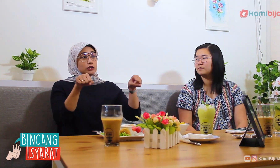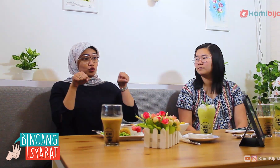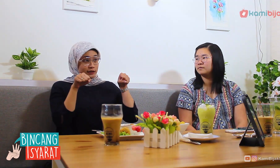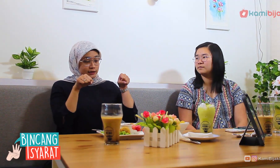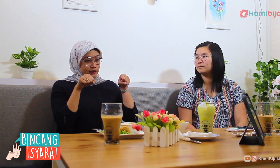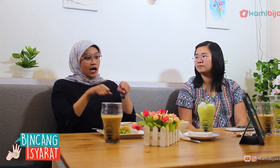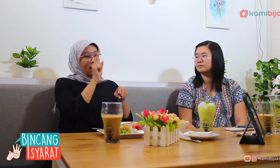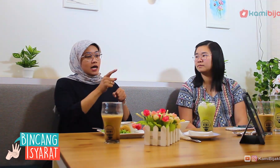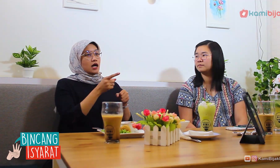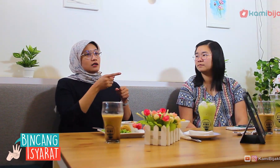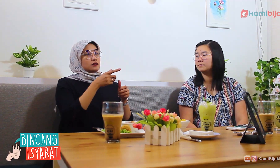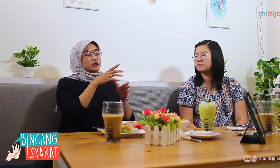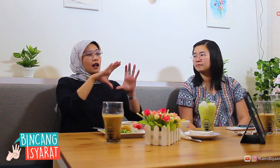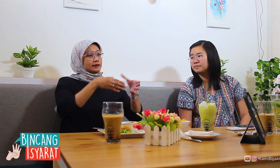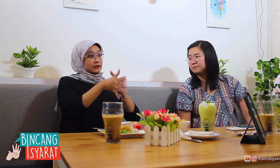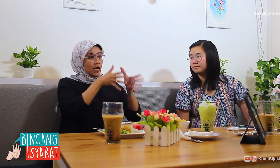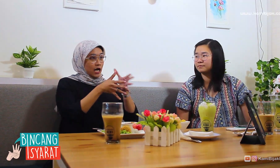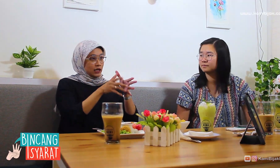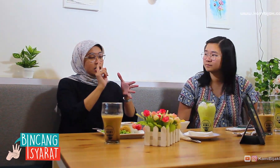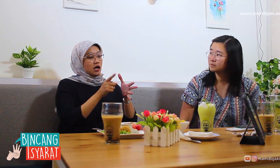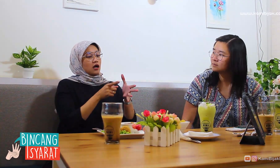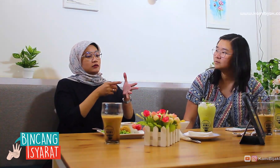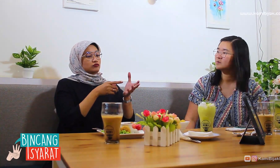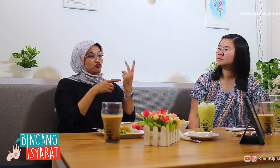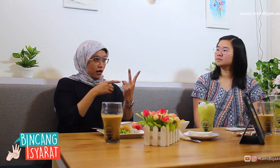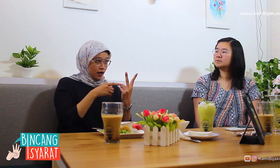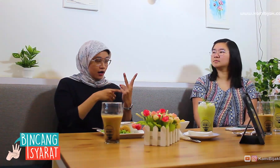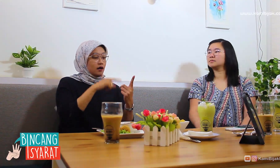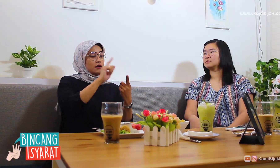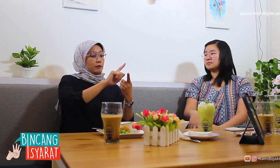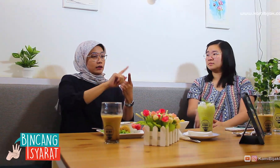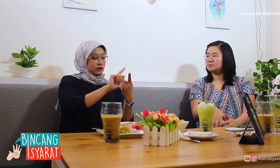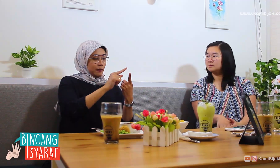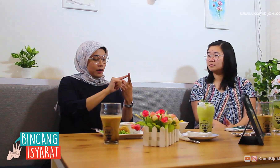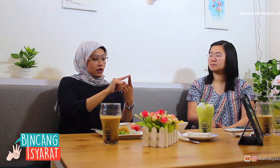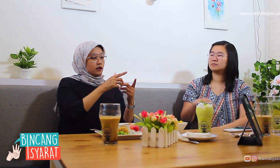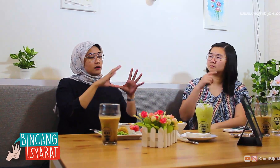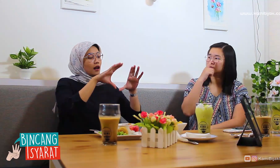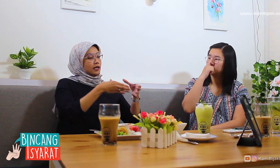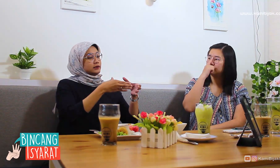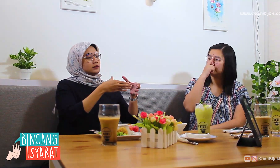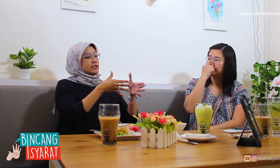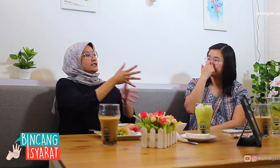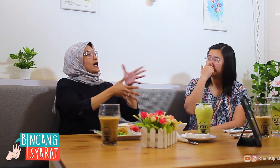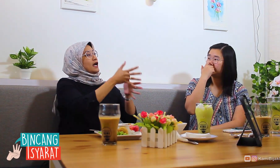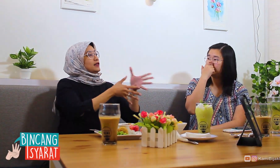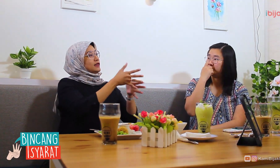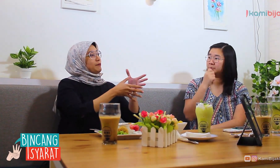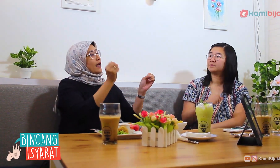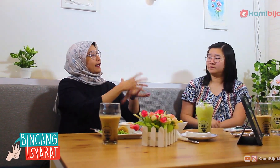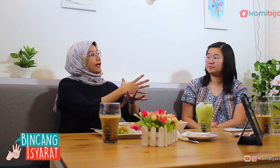In UI there are 2 class sign languages, first is practice sign languages,